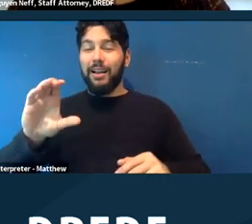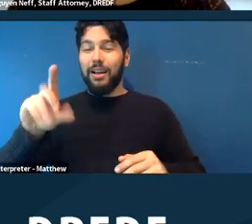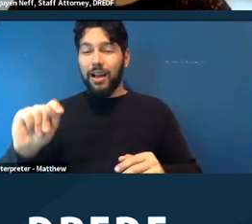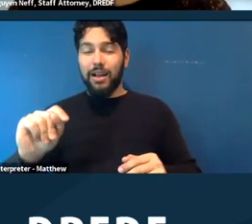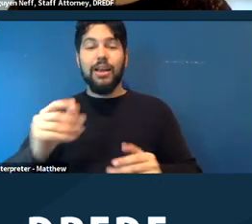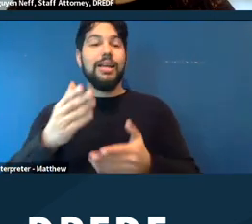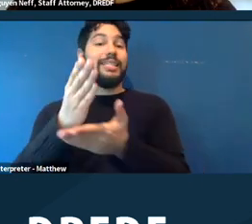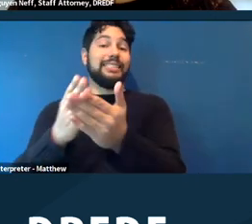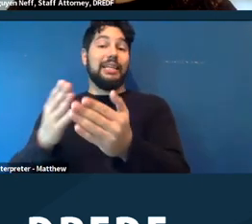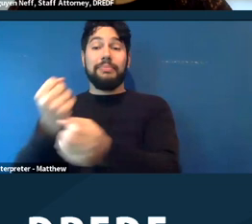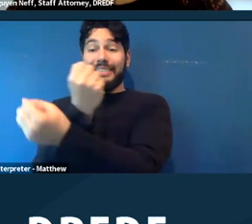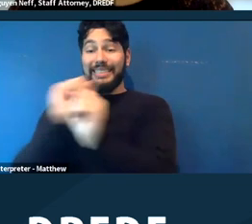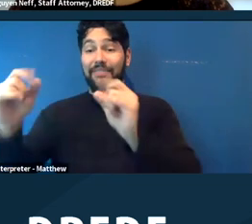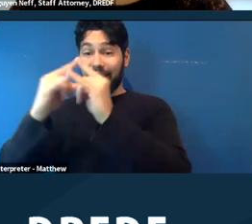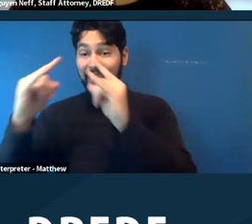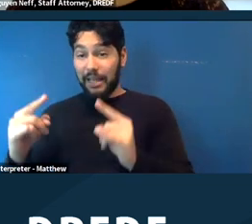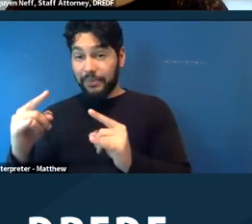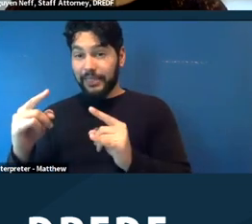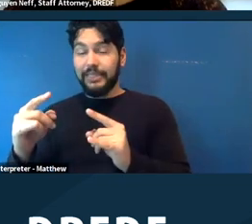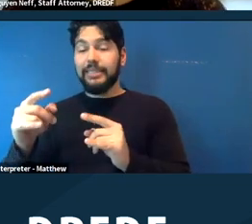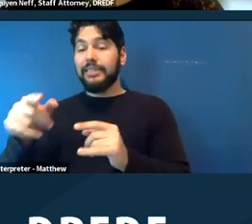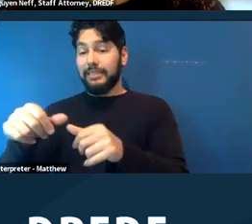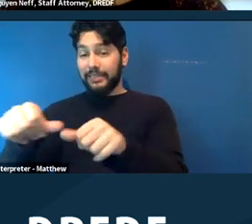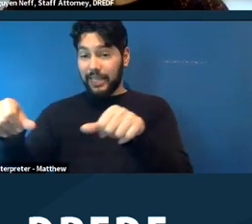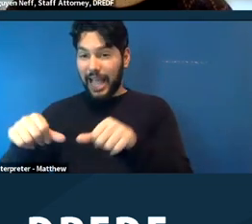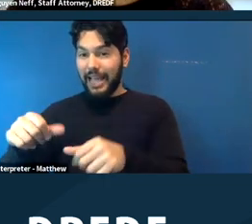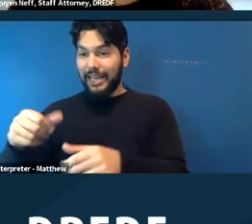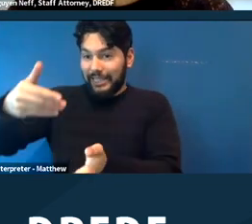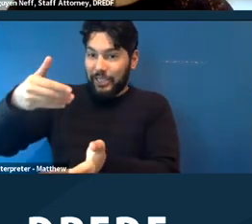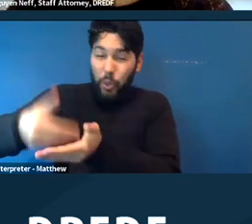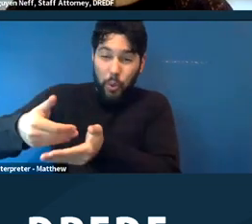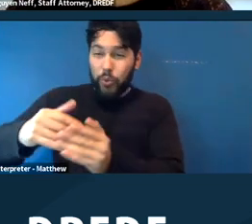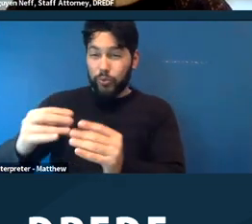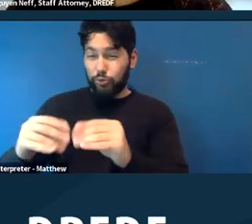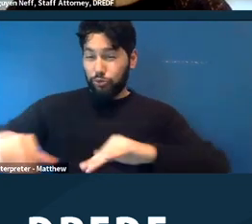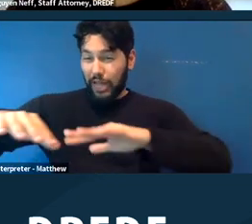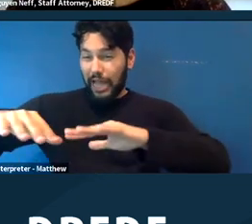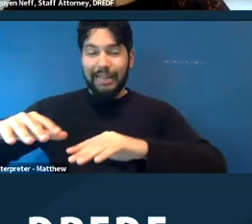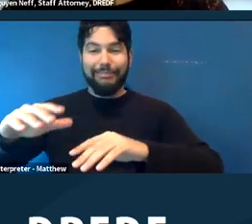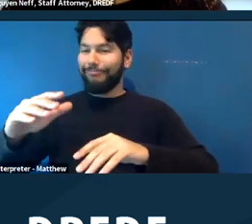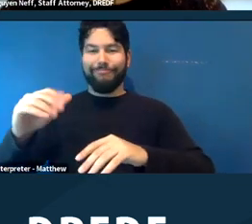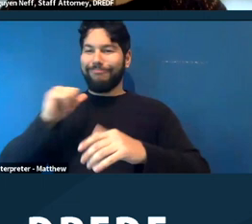have bedding that's very close to the ground, and that doesn't work with everybody. So people who